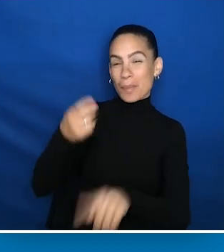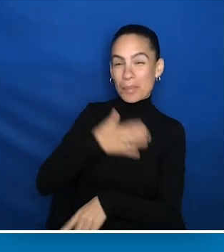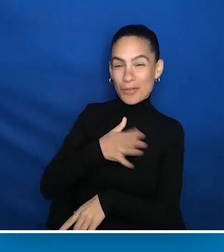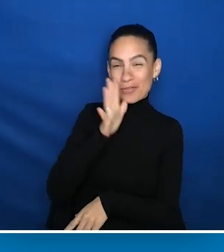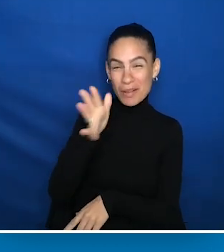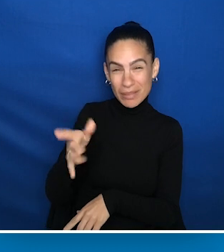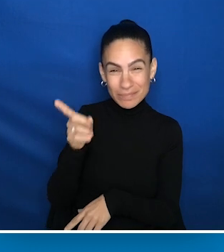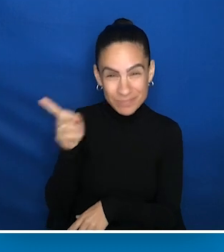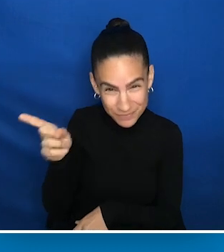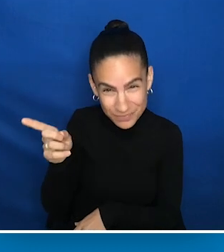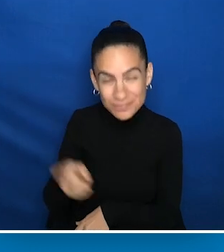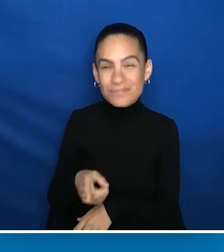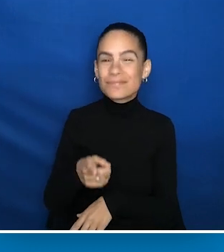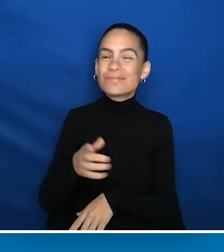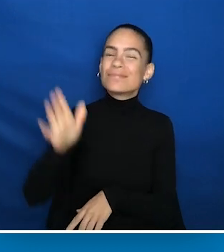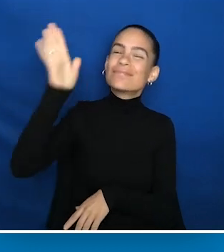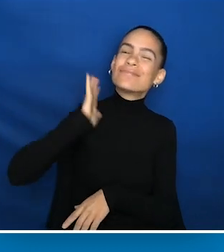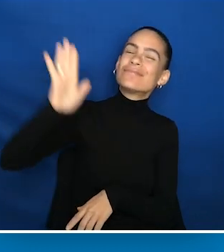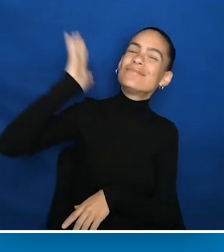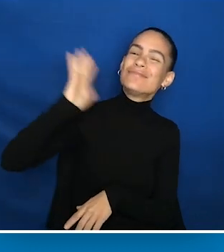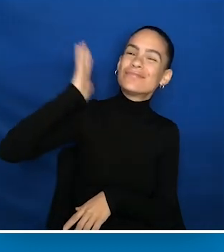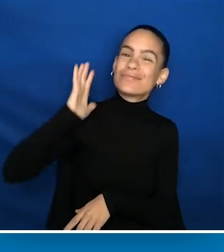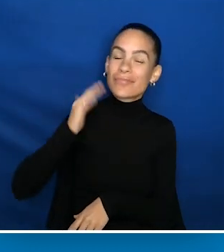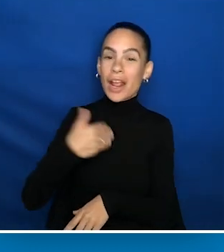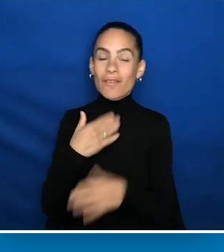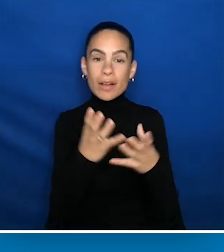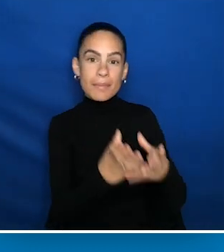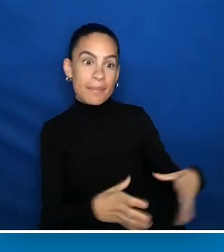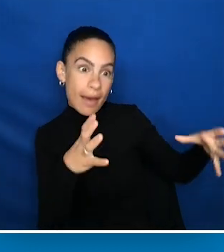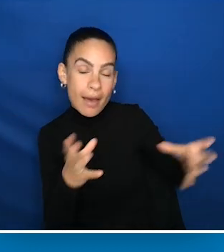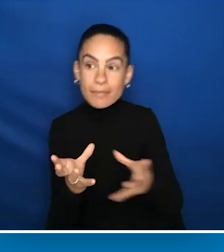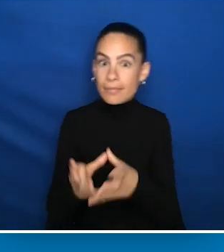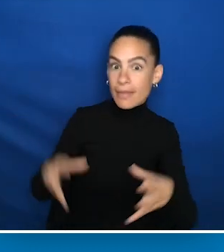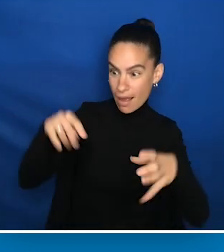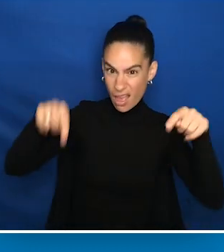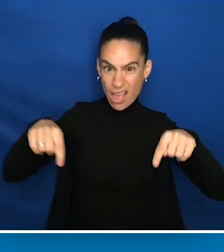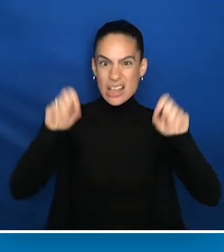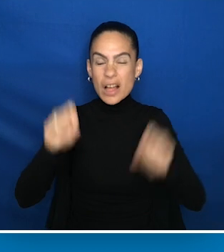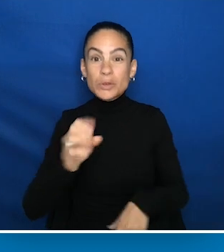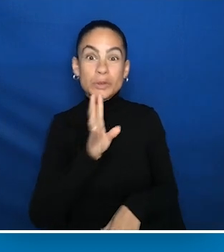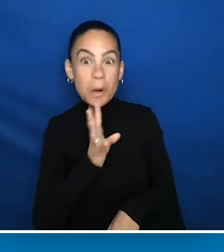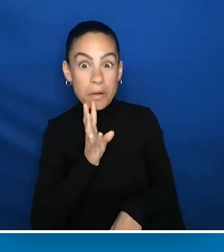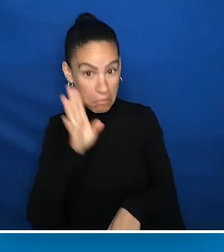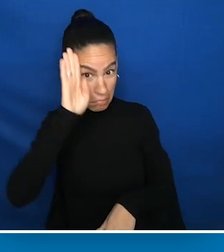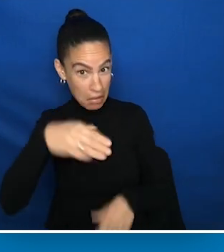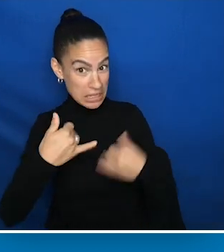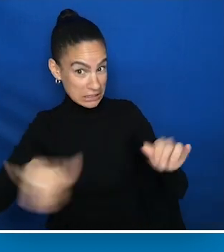And it's about the days when pots and pans could talk, which indeed they still do. And there was a man that would go to the river every day